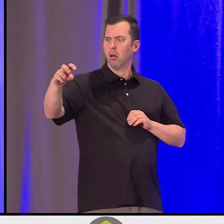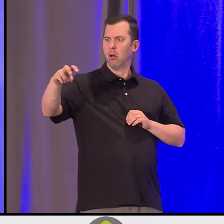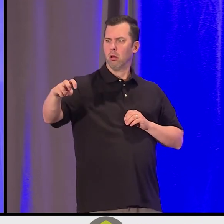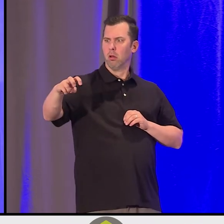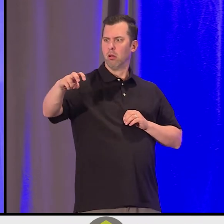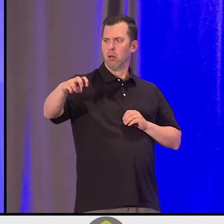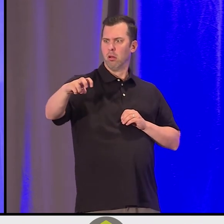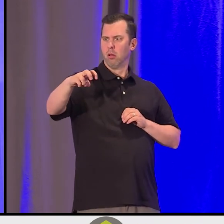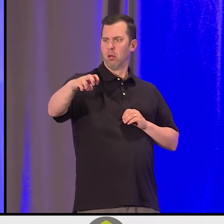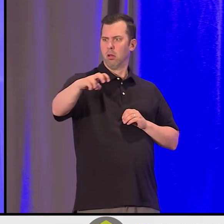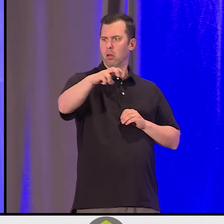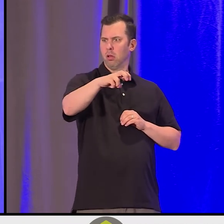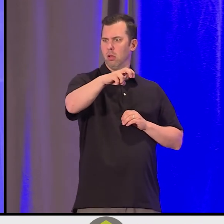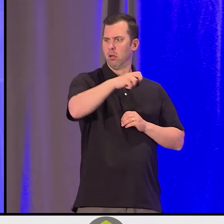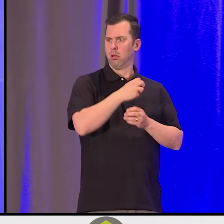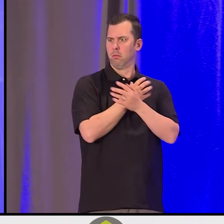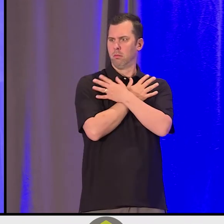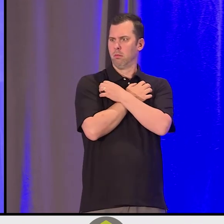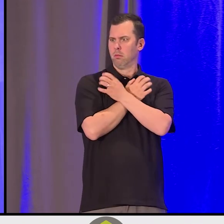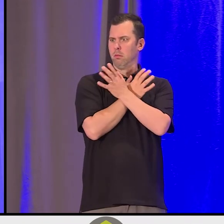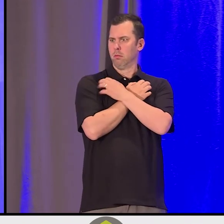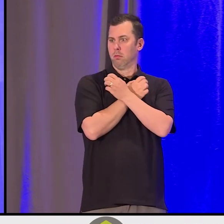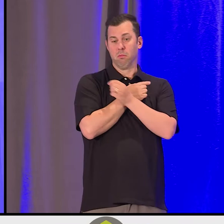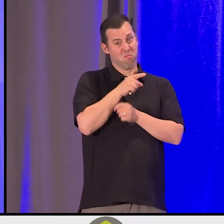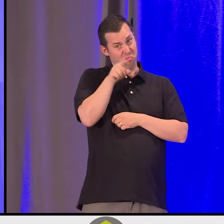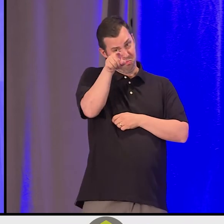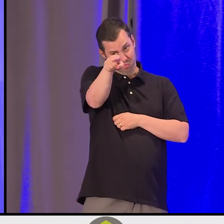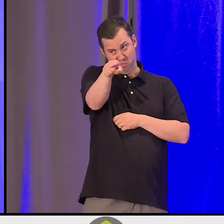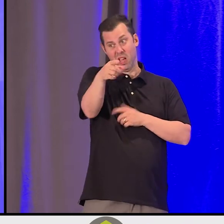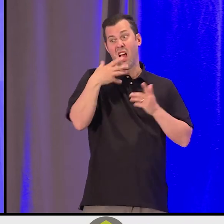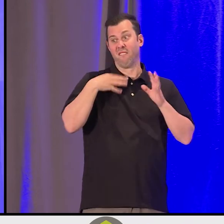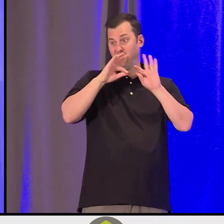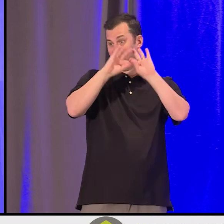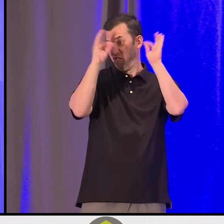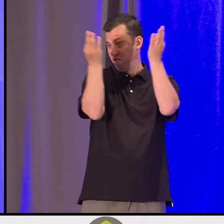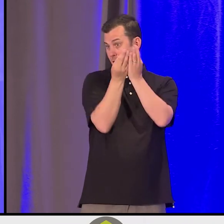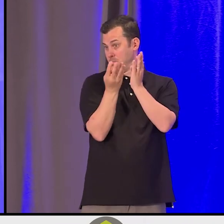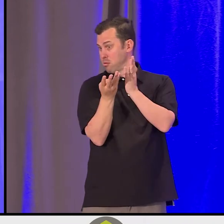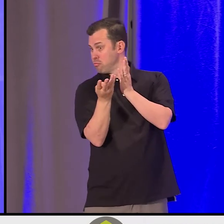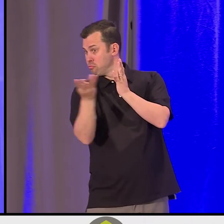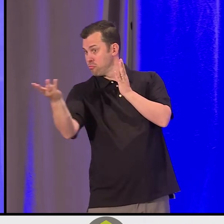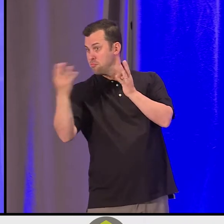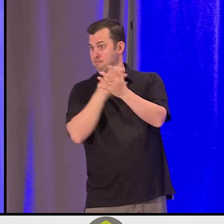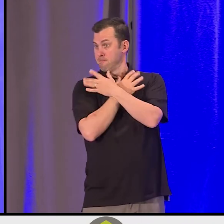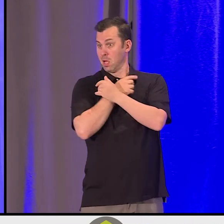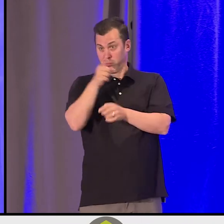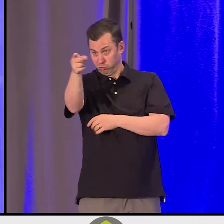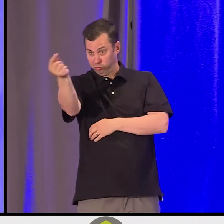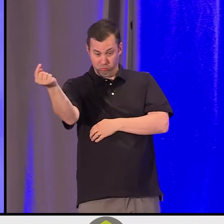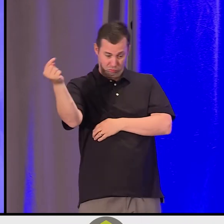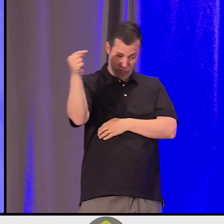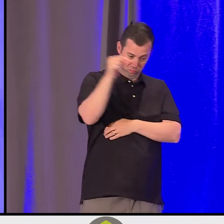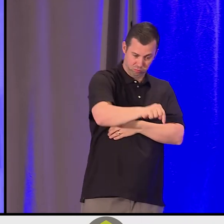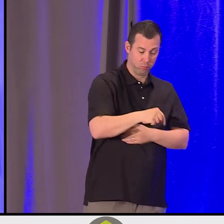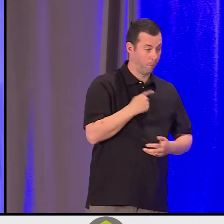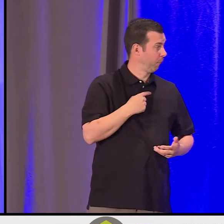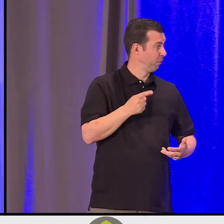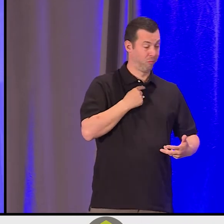And she came because she's got a big family to feed, and went to harvest the fish because it was pretty easy to do.